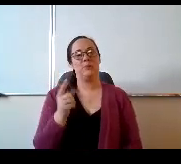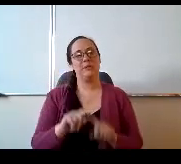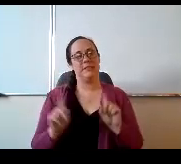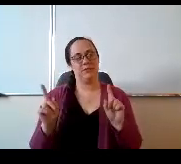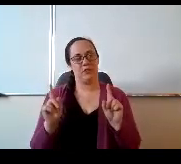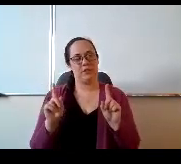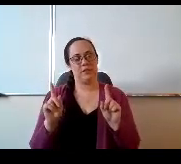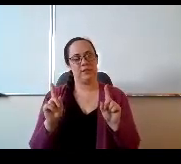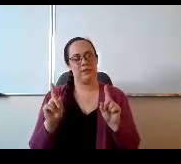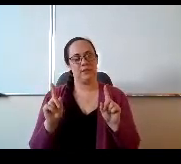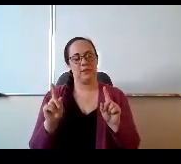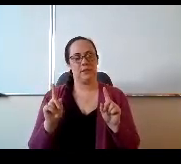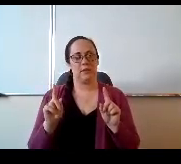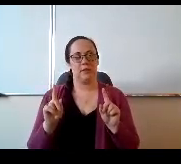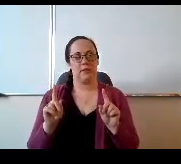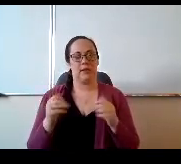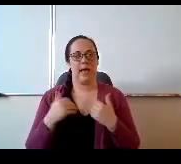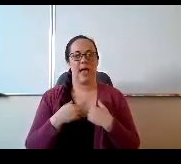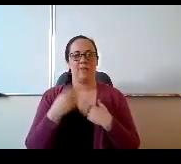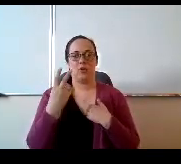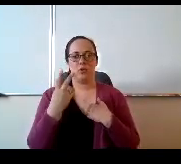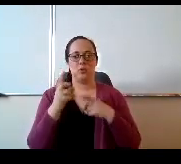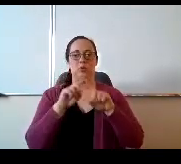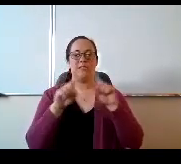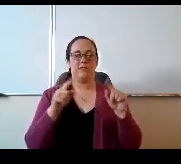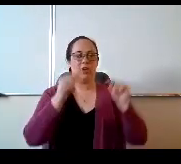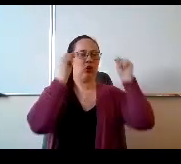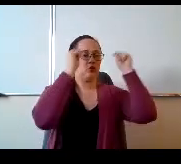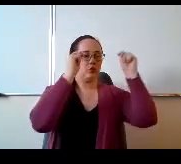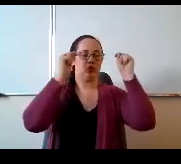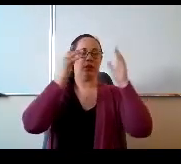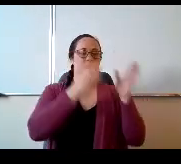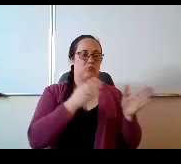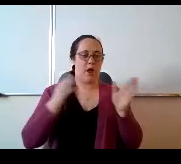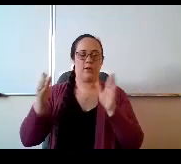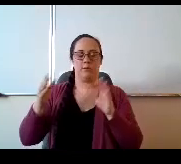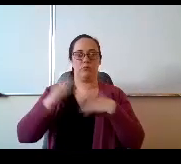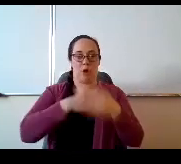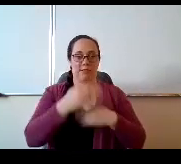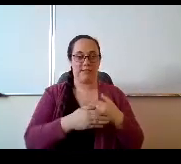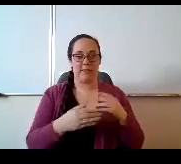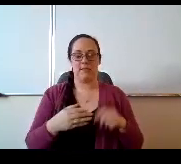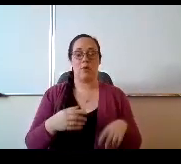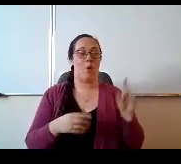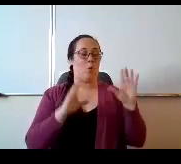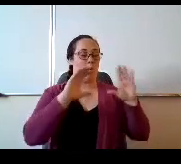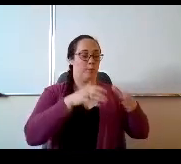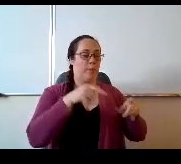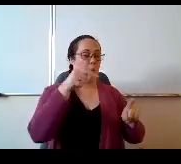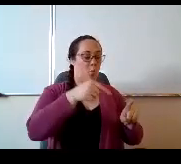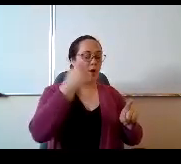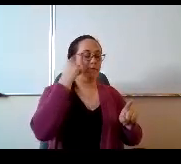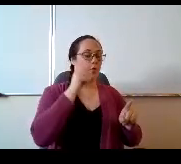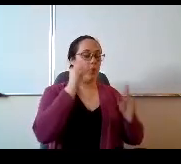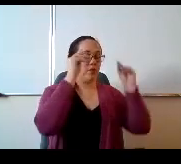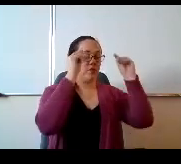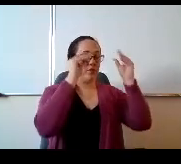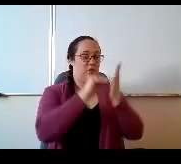We have two different tutoring processes going on at the high schools. One is for the students that are in the classes right now.